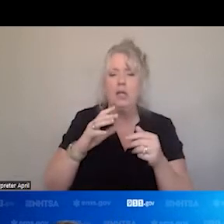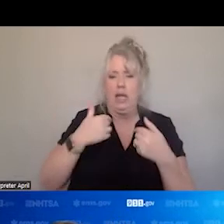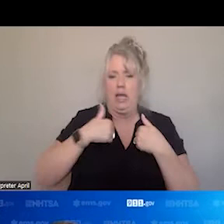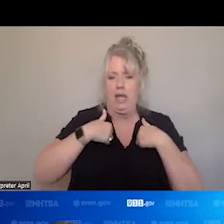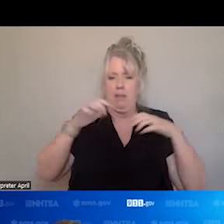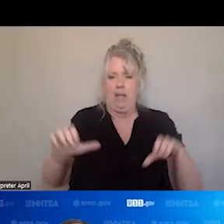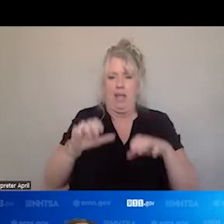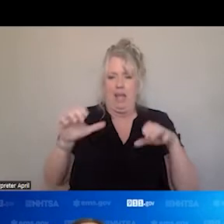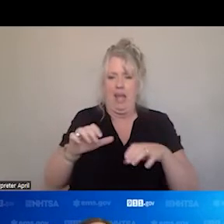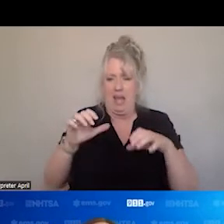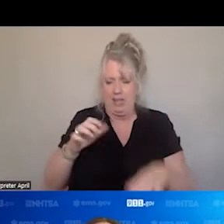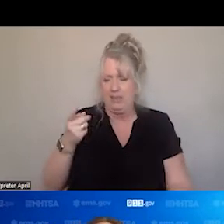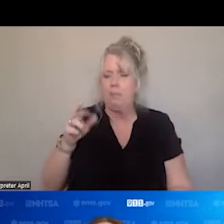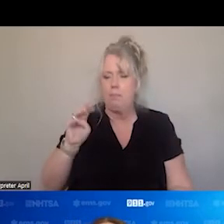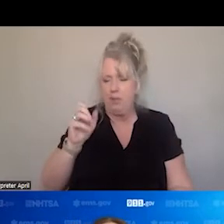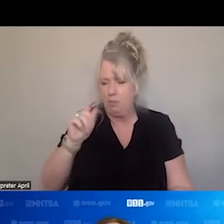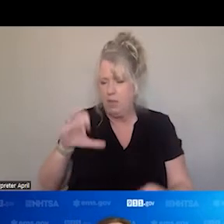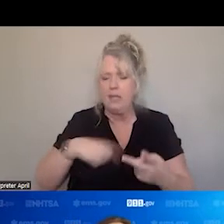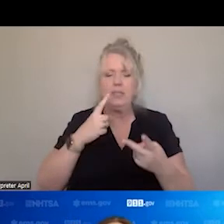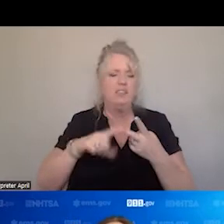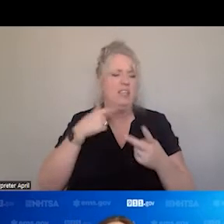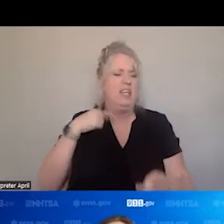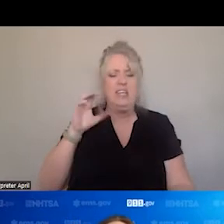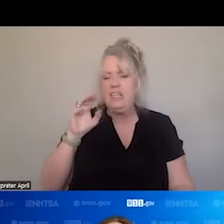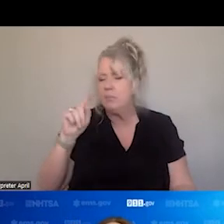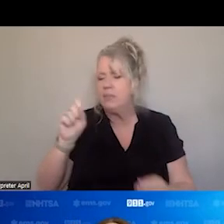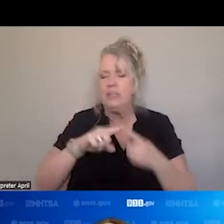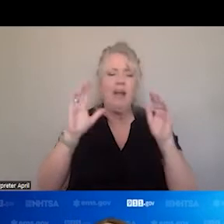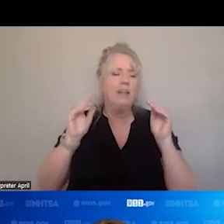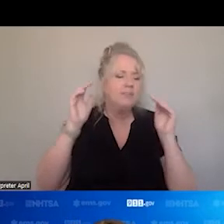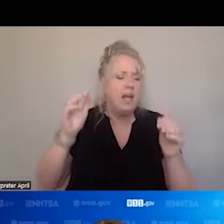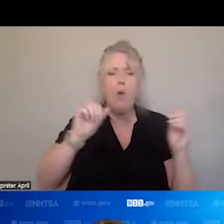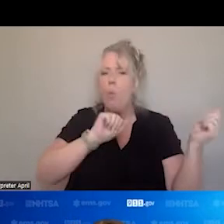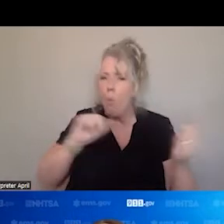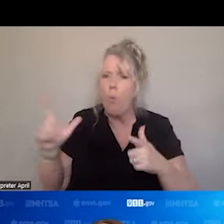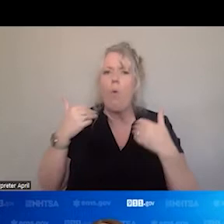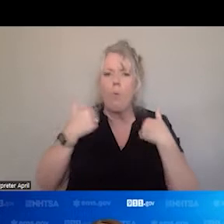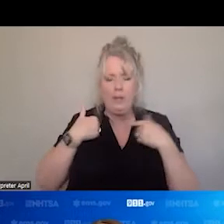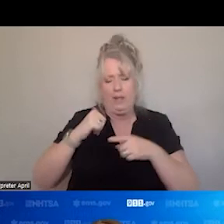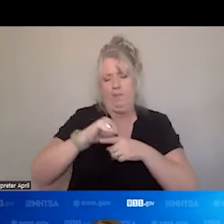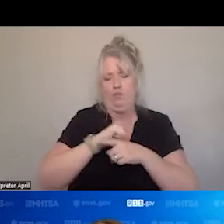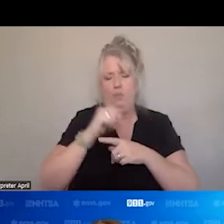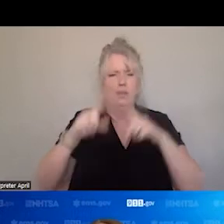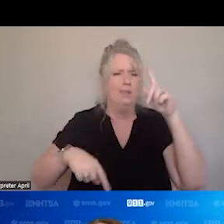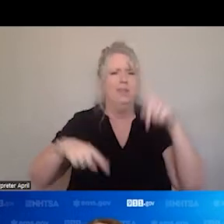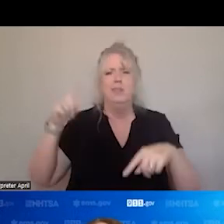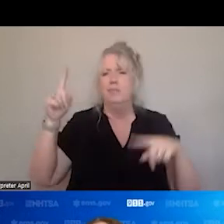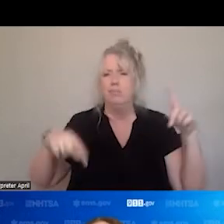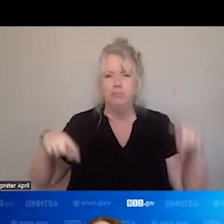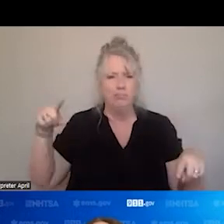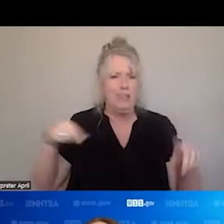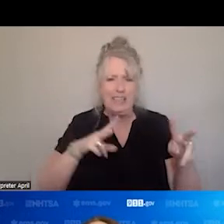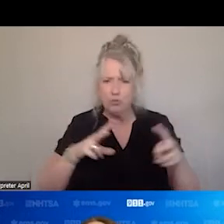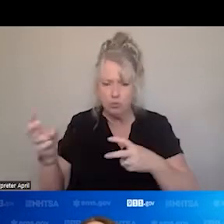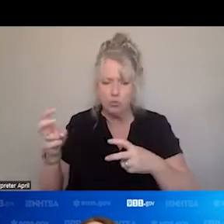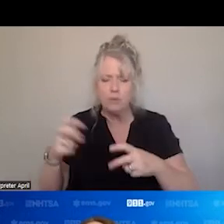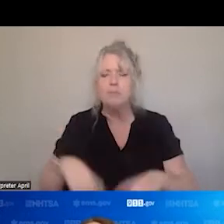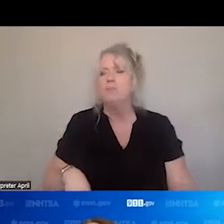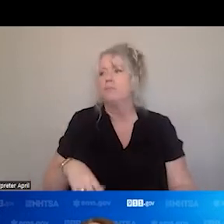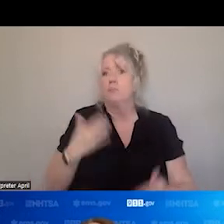EMT, EMS, ADVANCED EMTs, WE ALL HAVE TRAINING FOR ISSUES. ONE MOMENT YOU MIGHT RESPOND TO THAT CAR